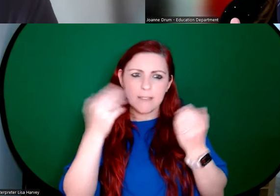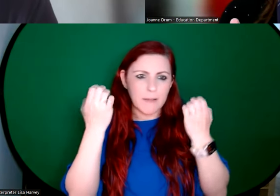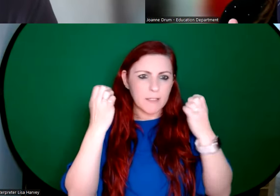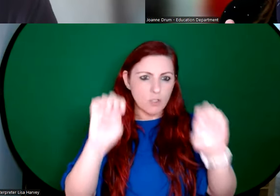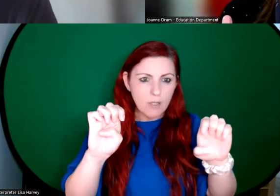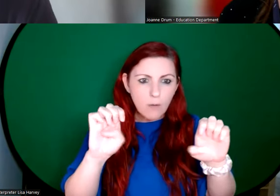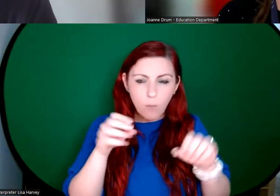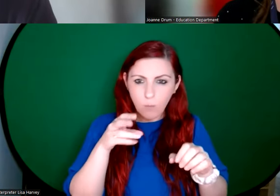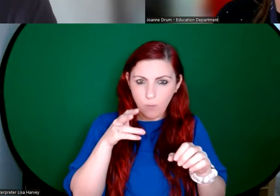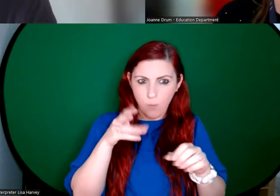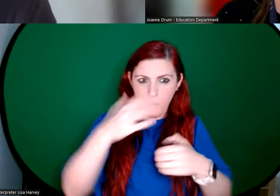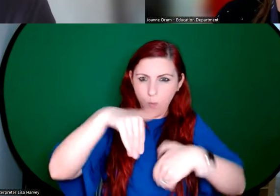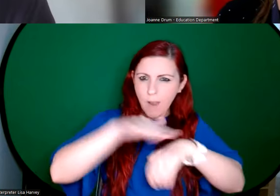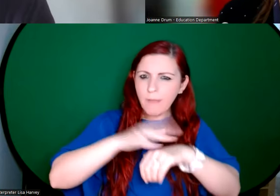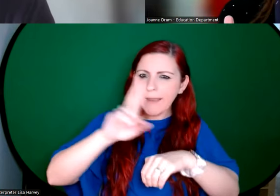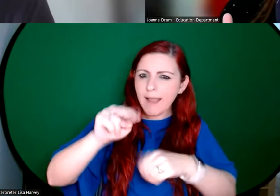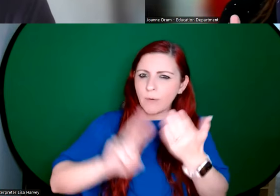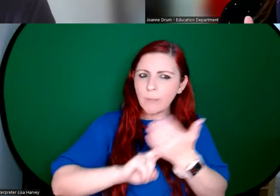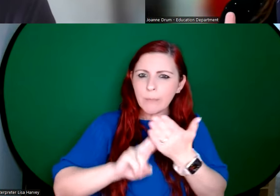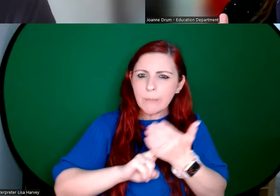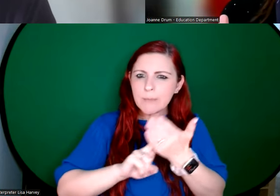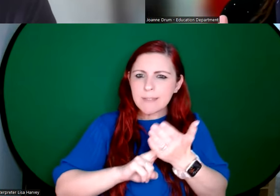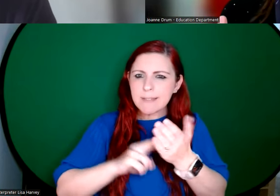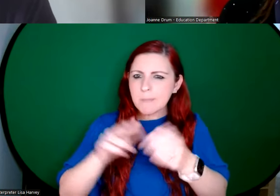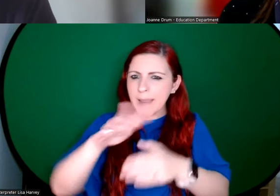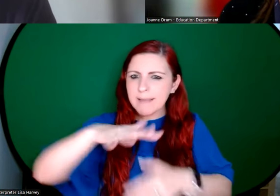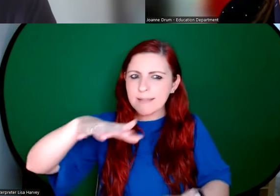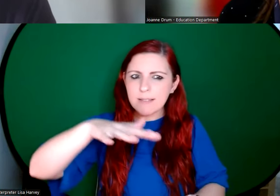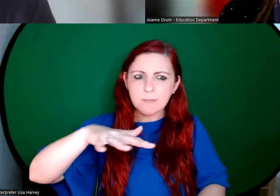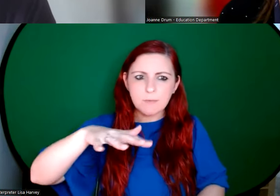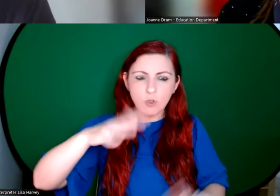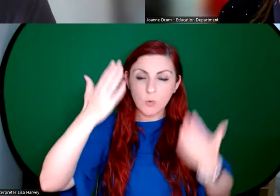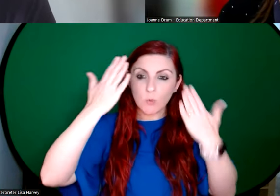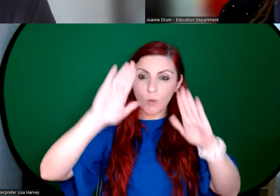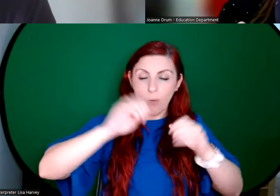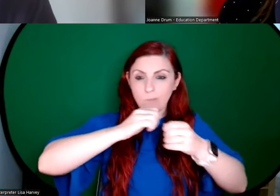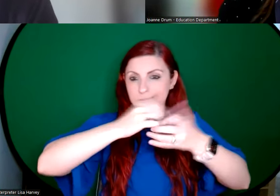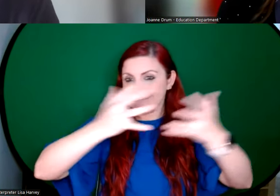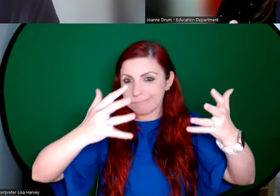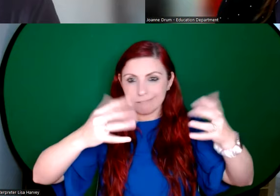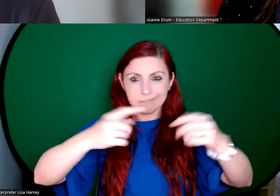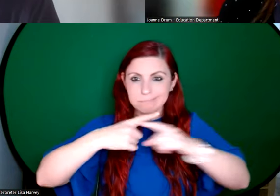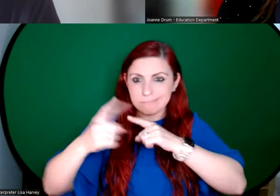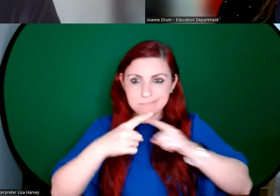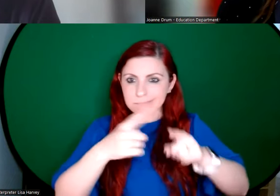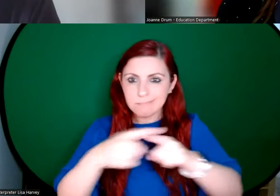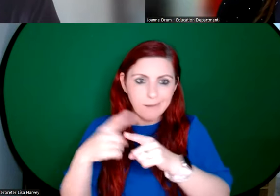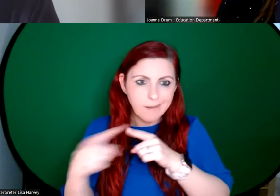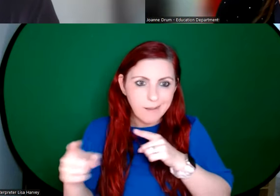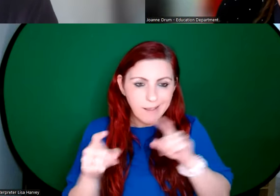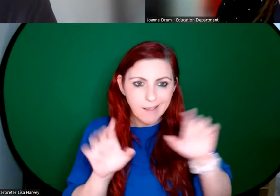able to use to showcase their myriad collections, which are often very rarely